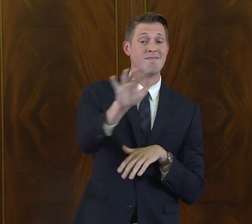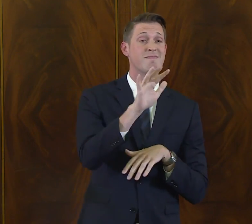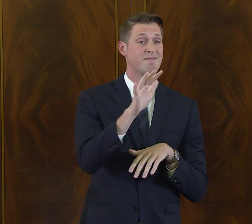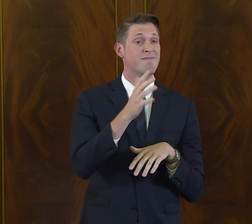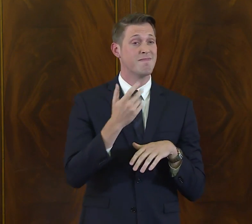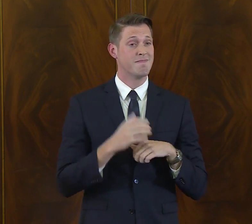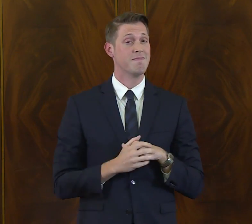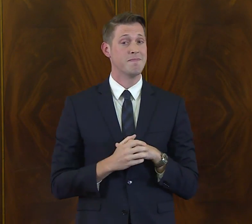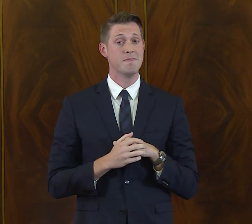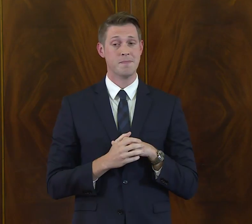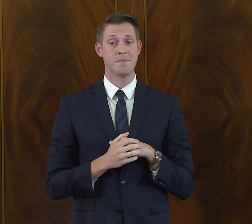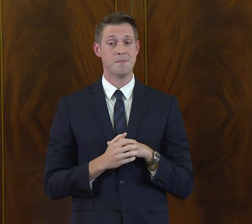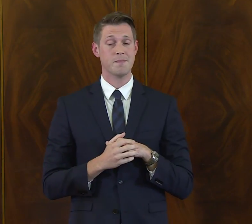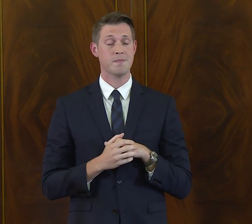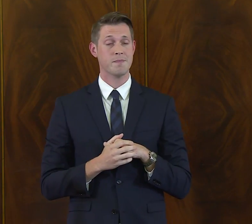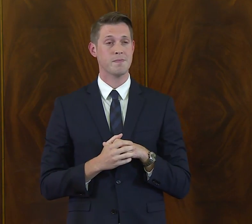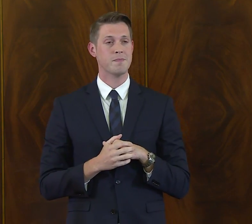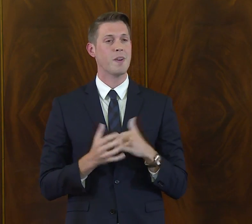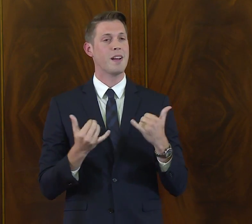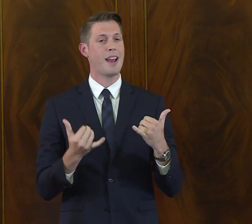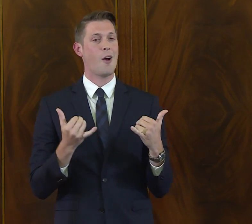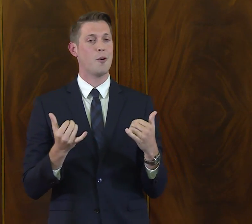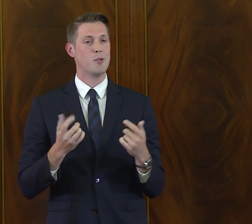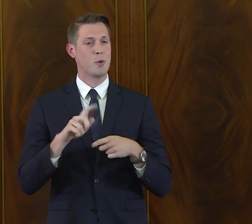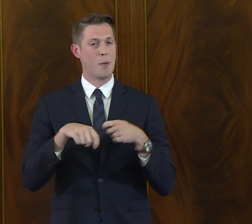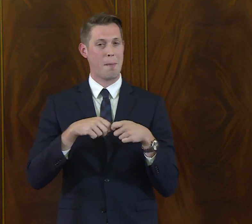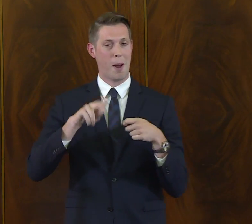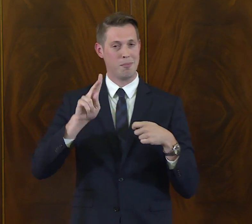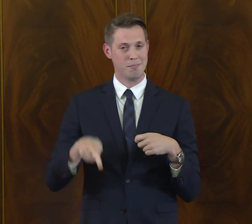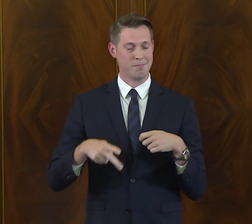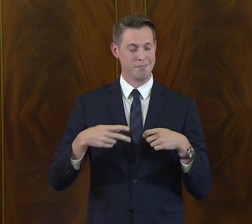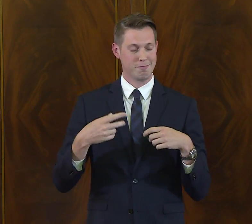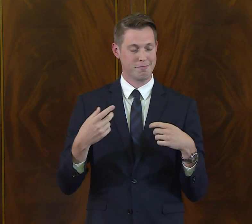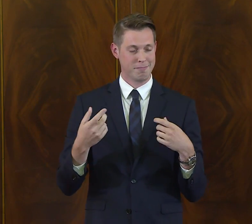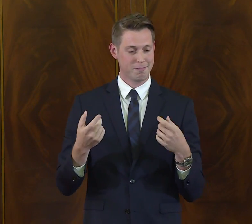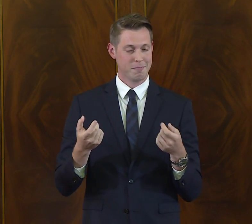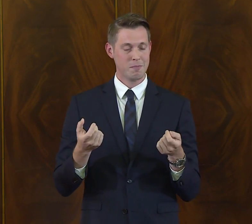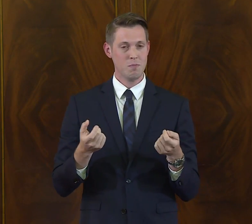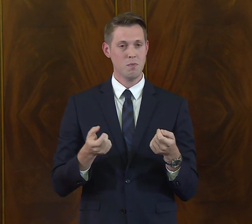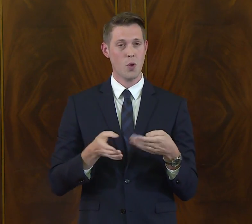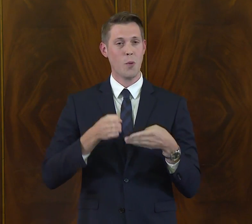in her life and those she sees set before us, and now I'd like to wrap up the event.